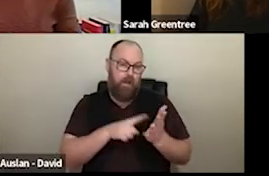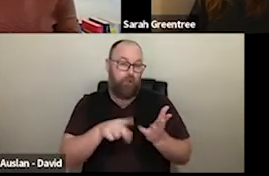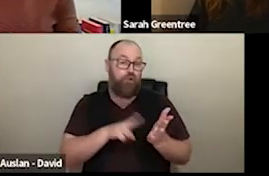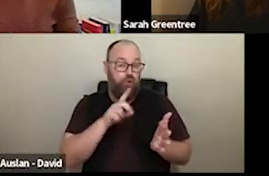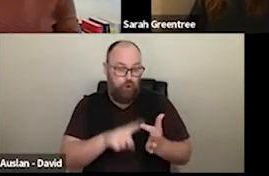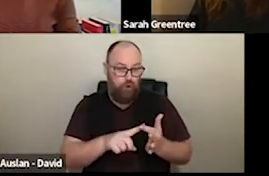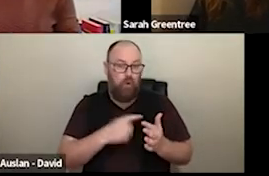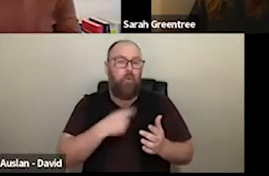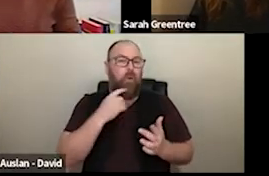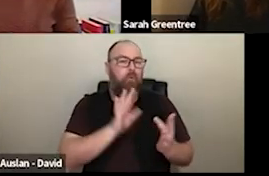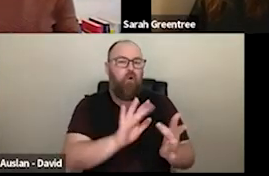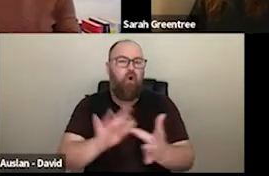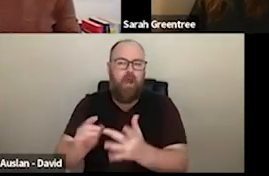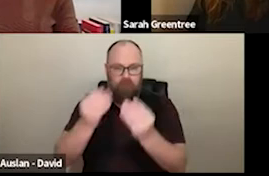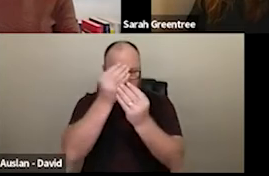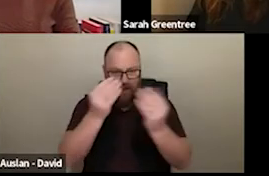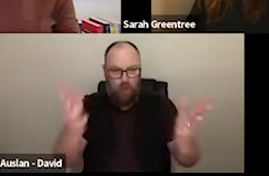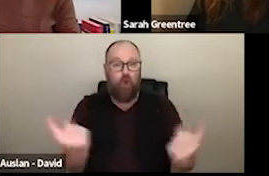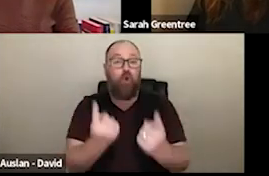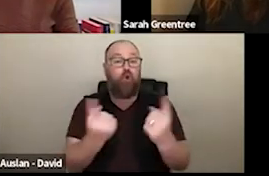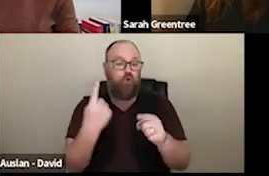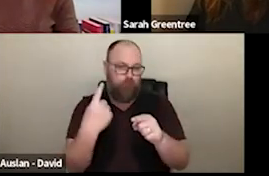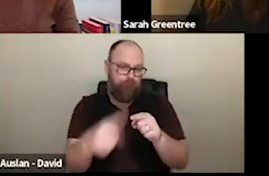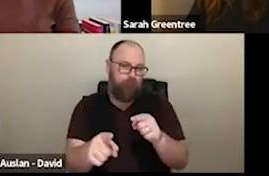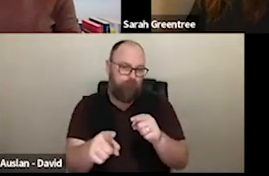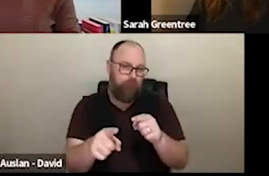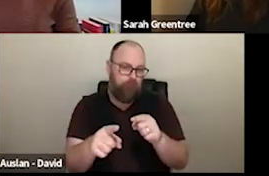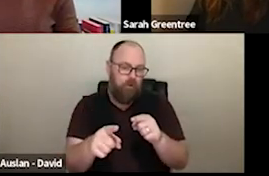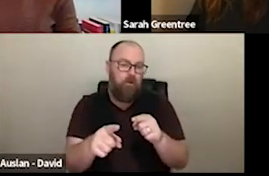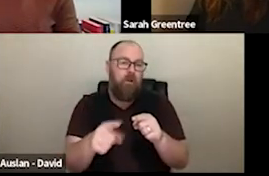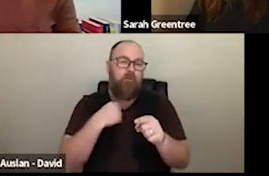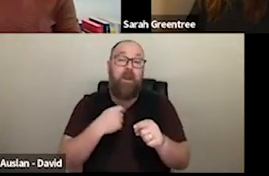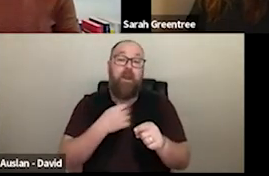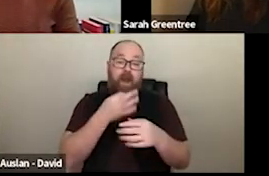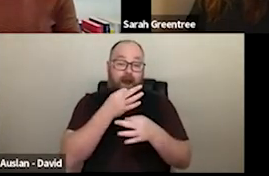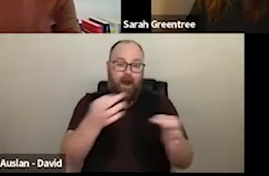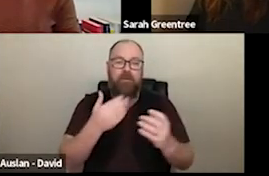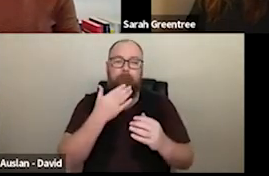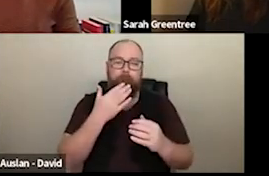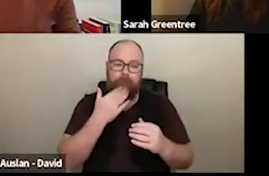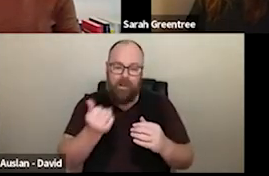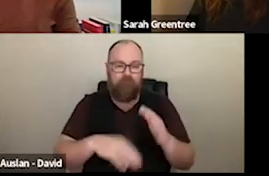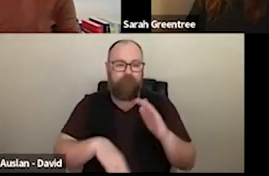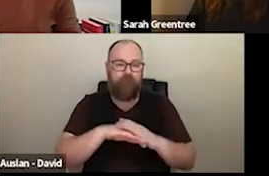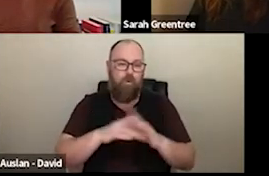and invite those that have I got through that process to make a full application to outcomes of the POI, POI, and invite those who get through the process to make a full application